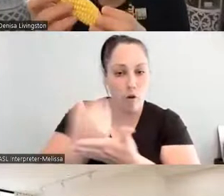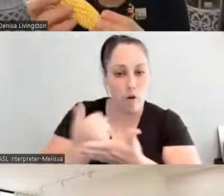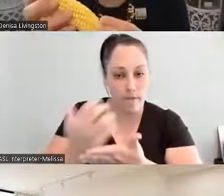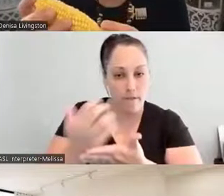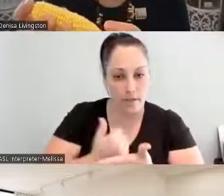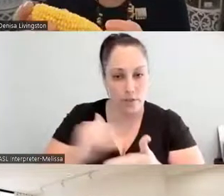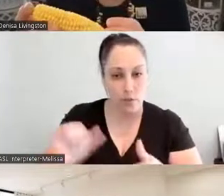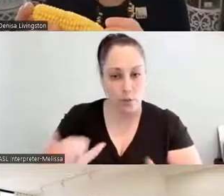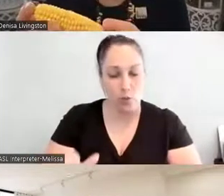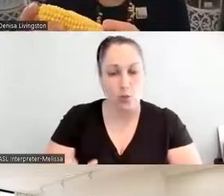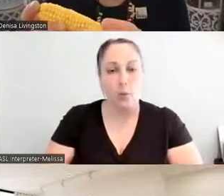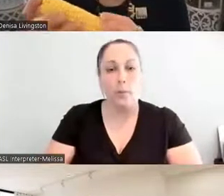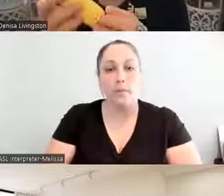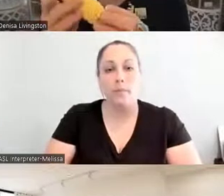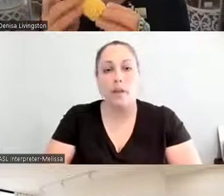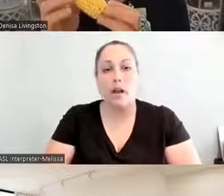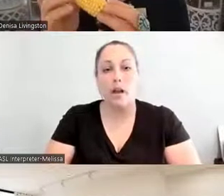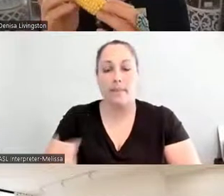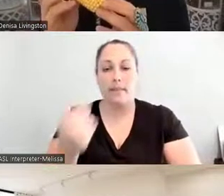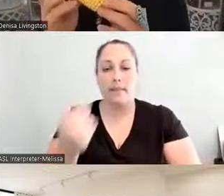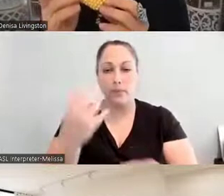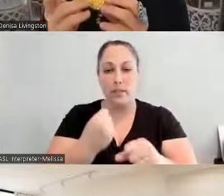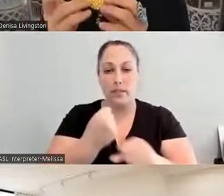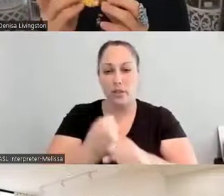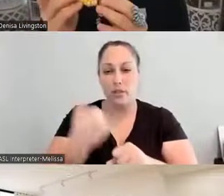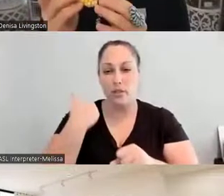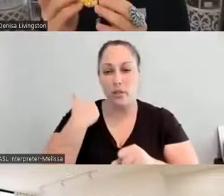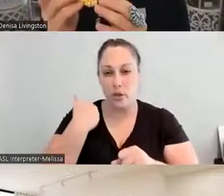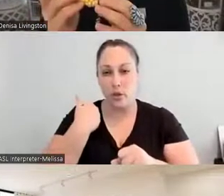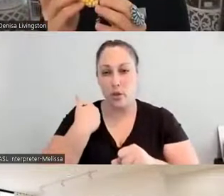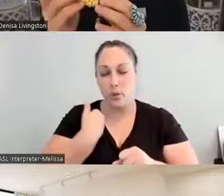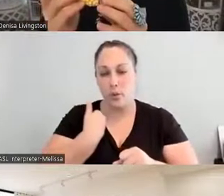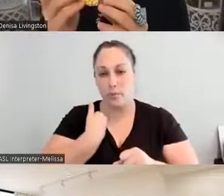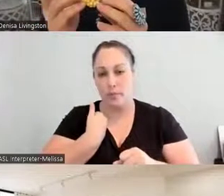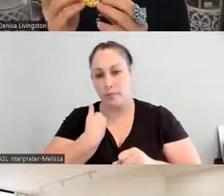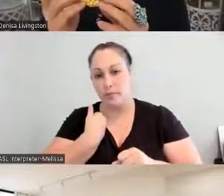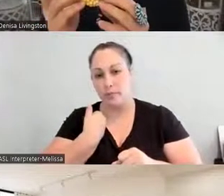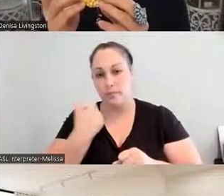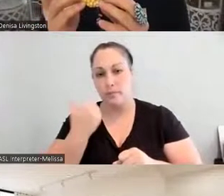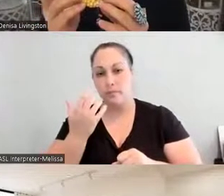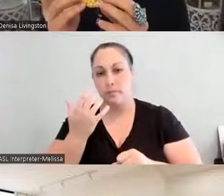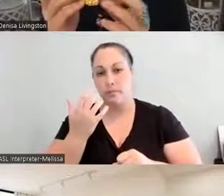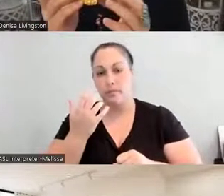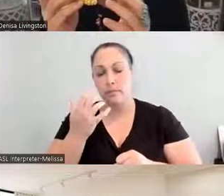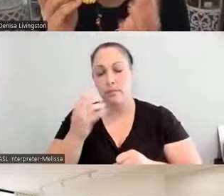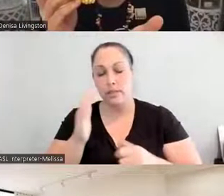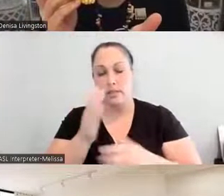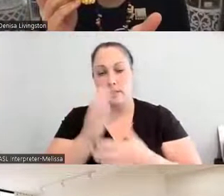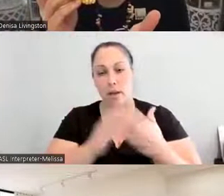in Alaska and the Arctic Circle, they passed a law where now that the youth eat first.